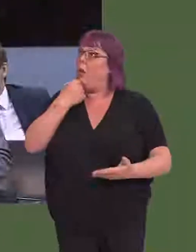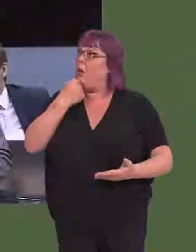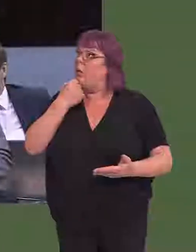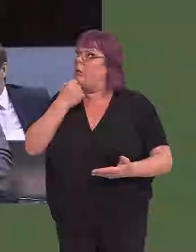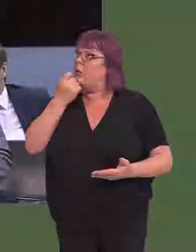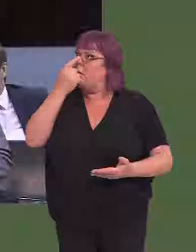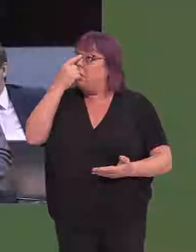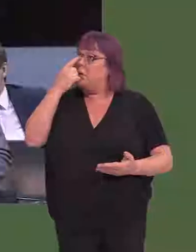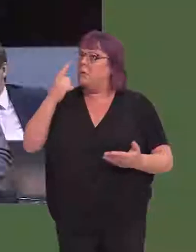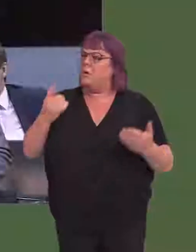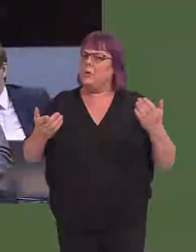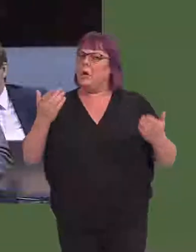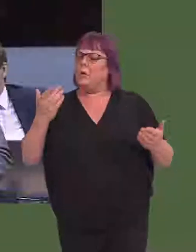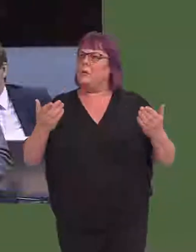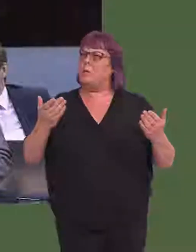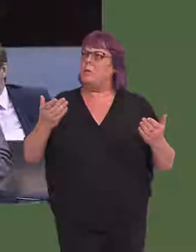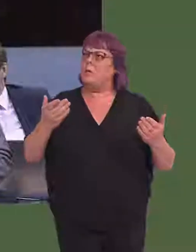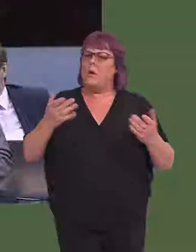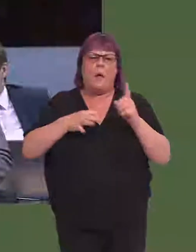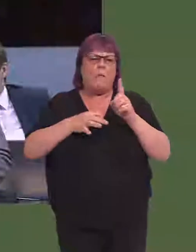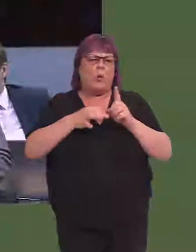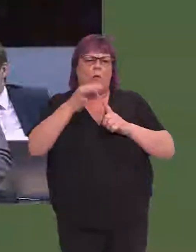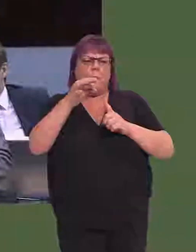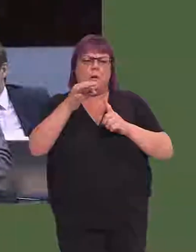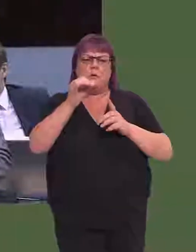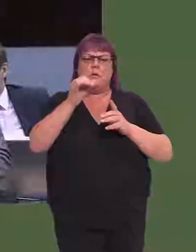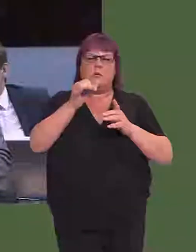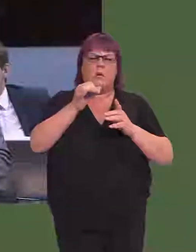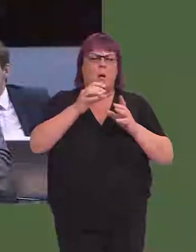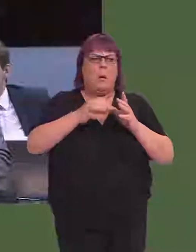actual franchise will begin, and given the difference in interpretation of improvements,